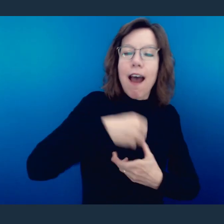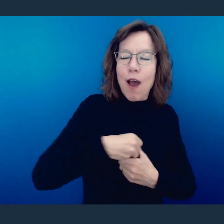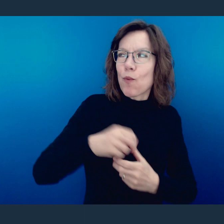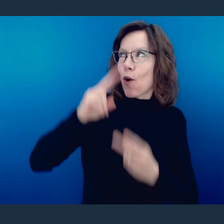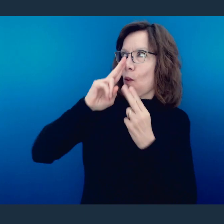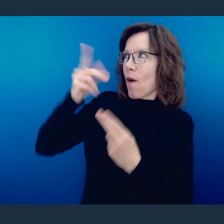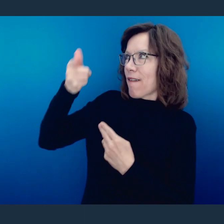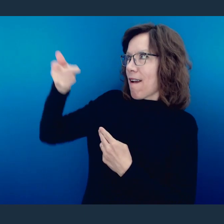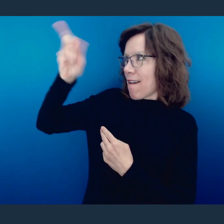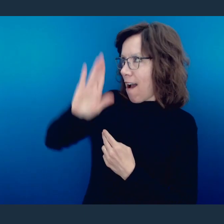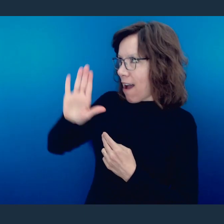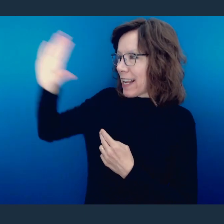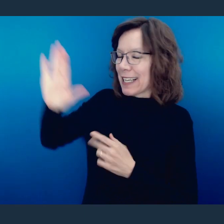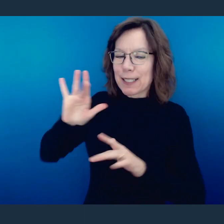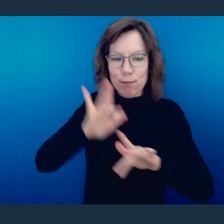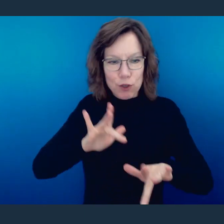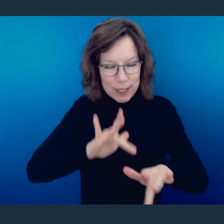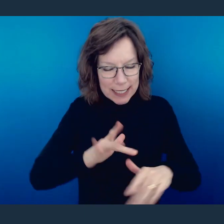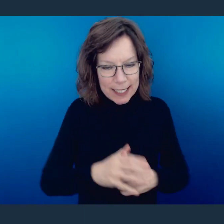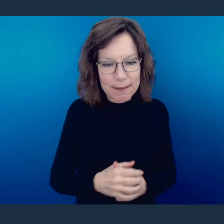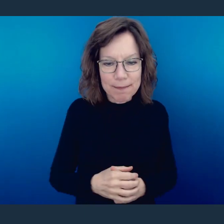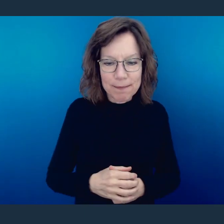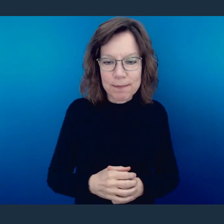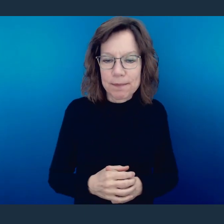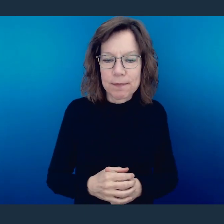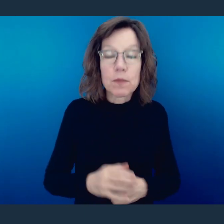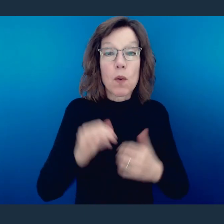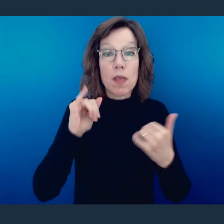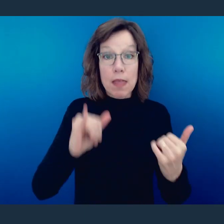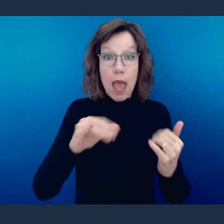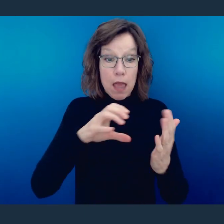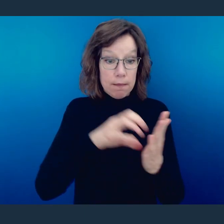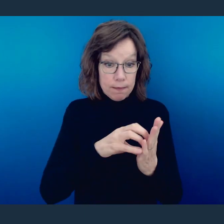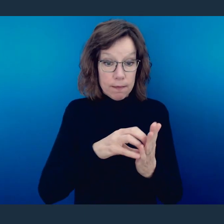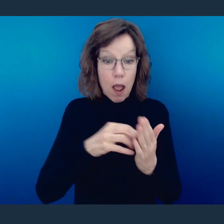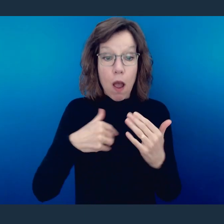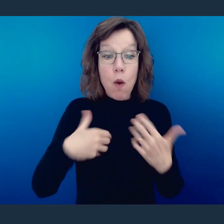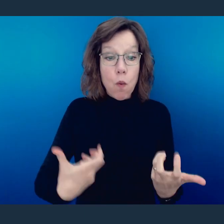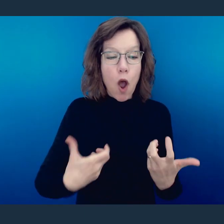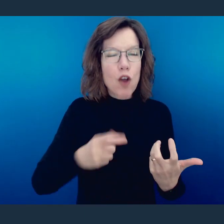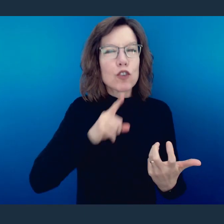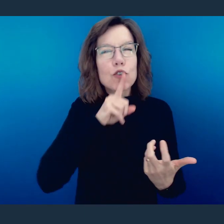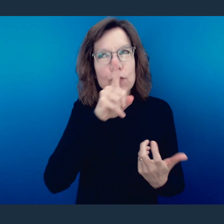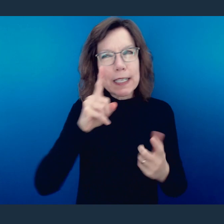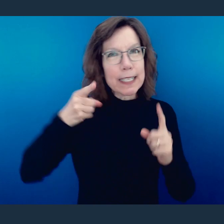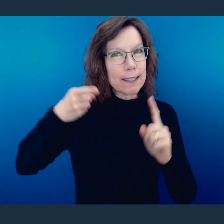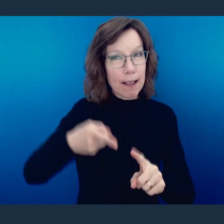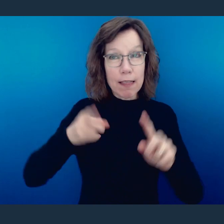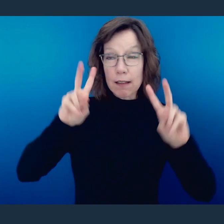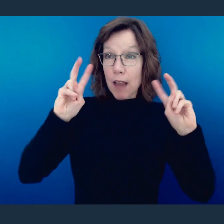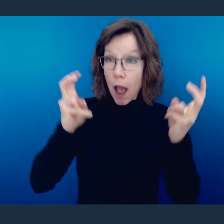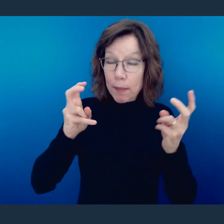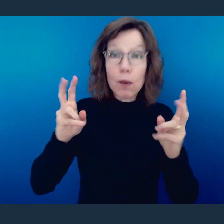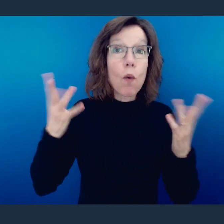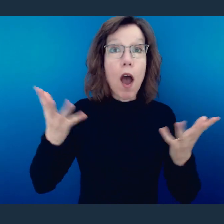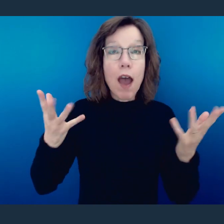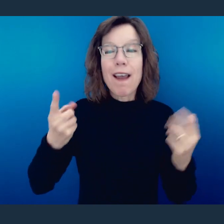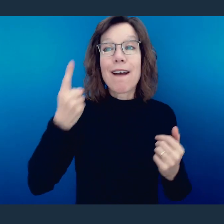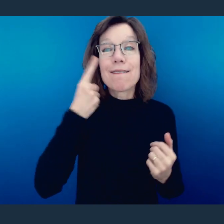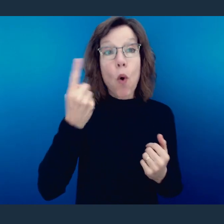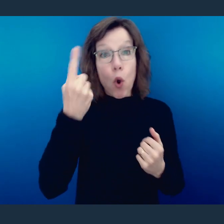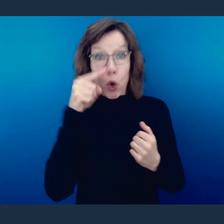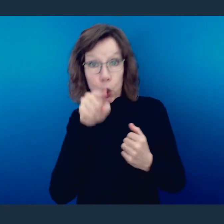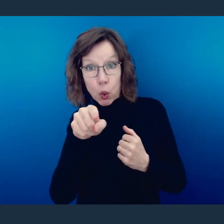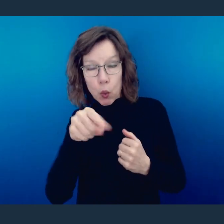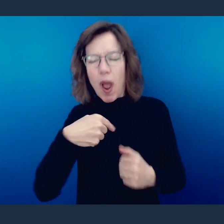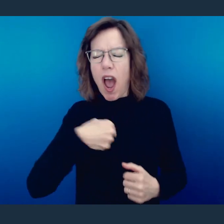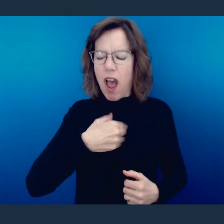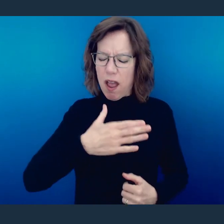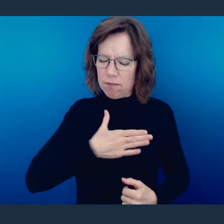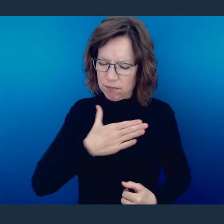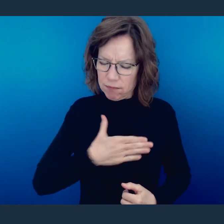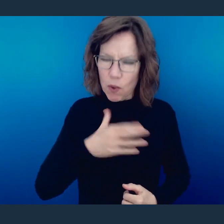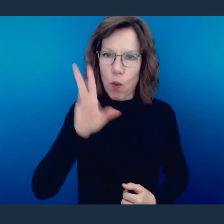I want to talk in this passage from a title "For You I Will."